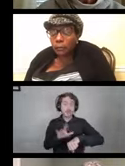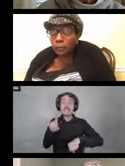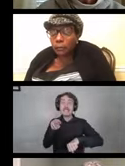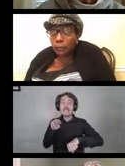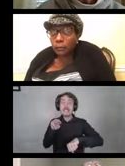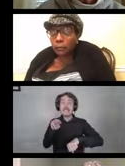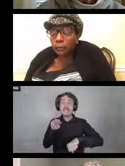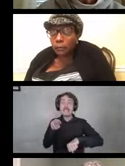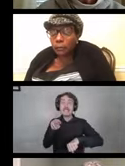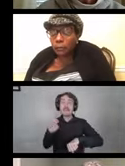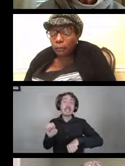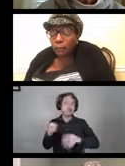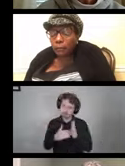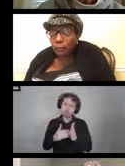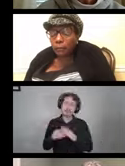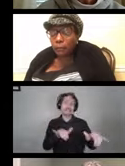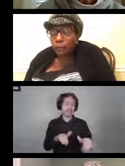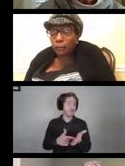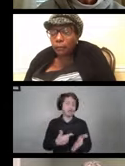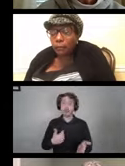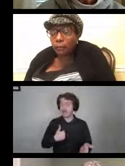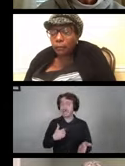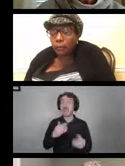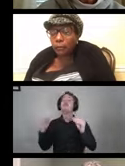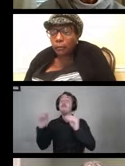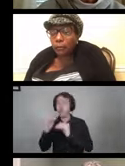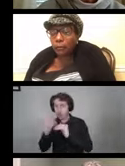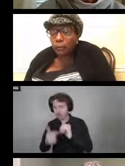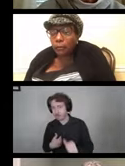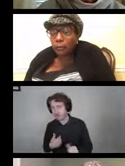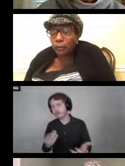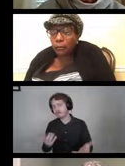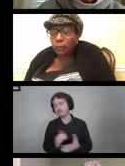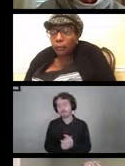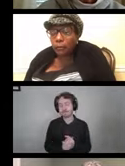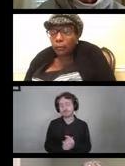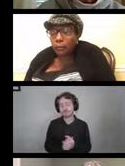just as much as we are too. Sanitization protects workers